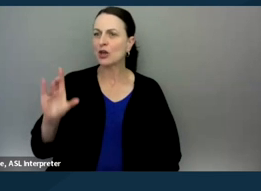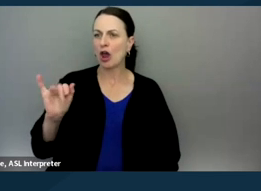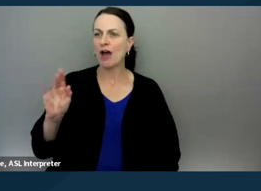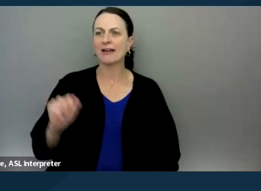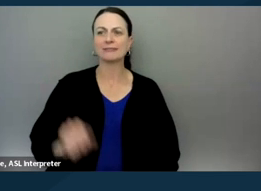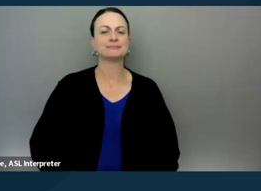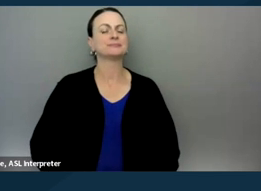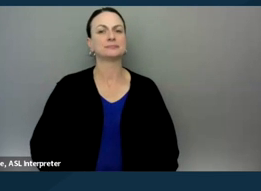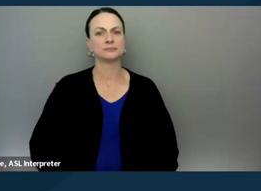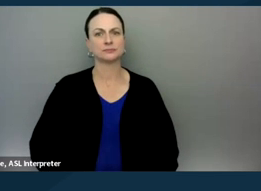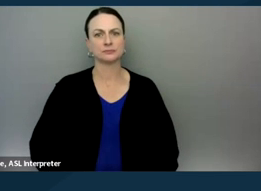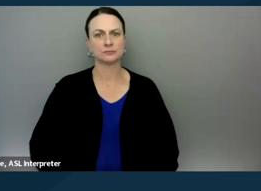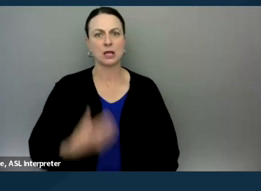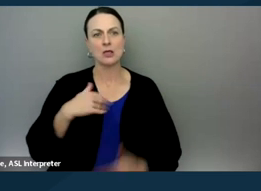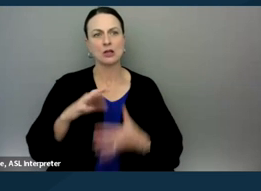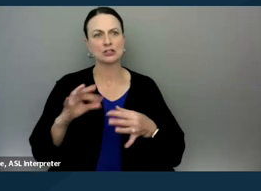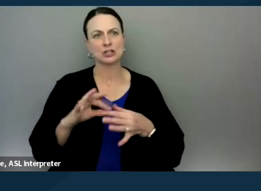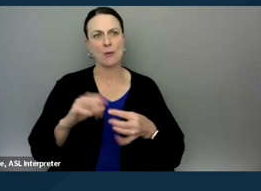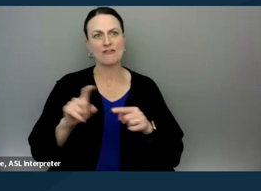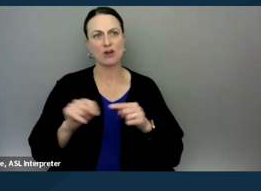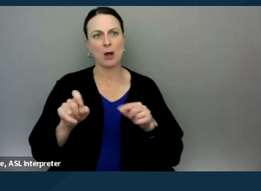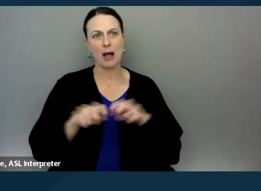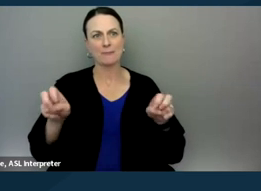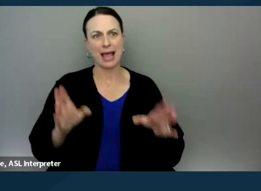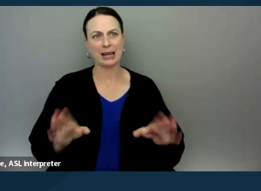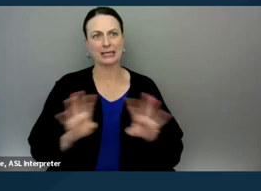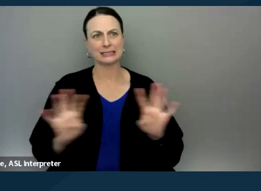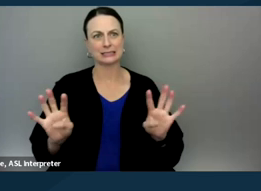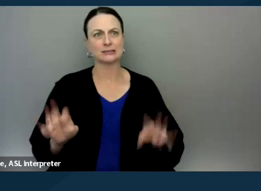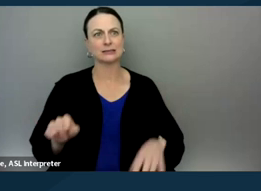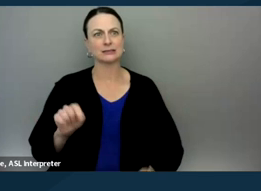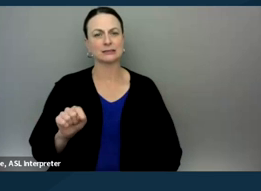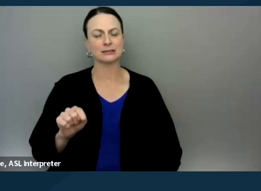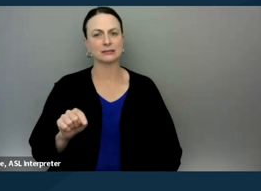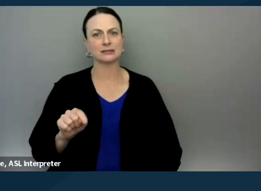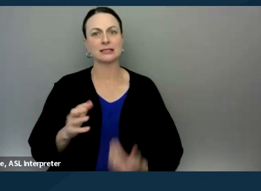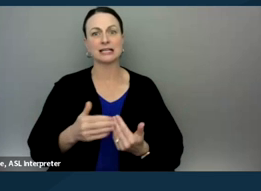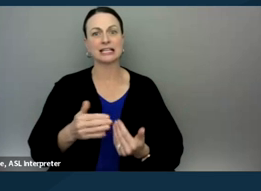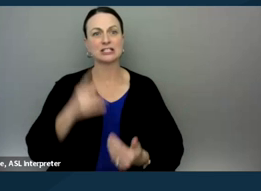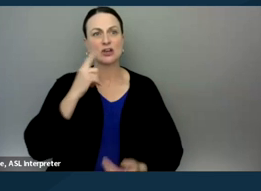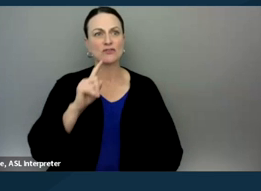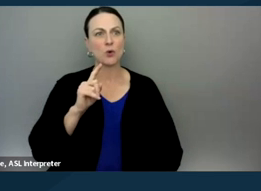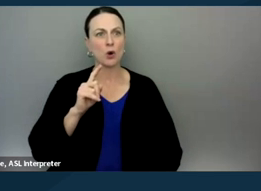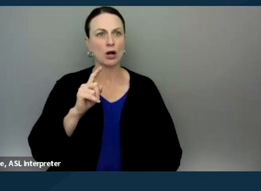There's a comment from one of the panelists. It is easy for a knowledgeable, it is easy for a knowledgeable,